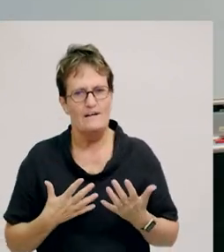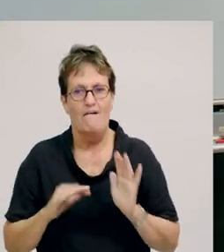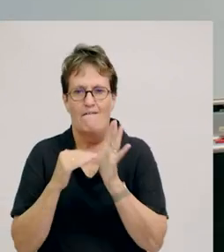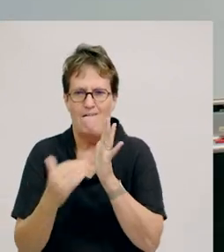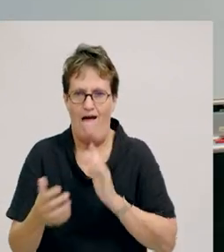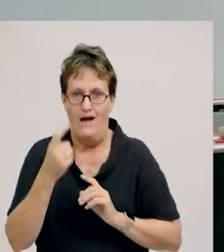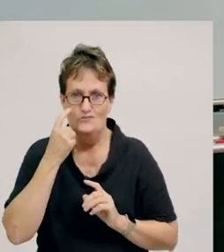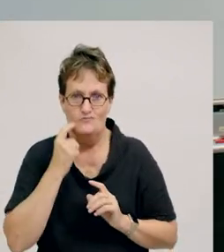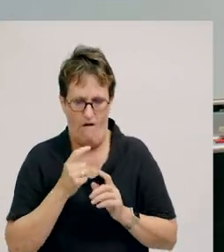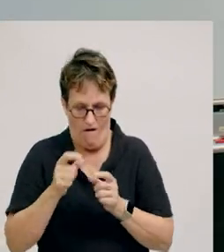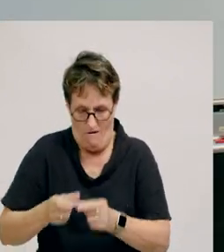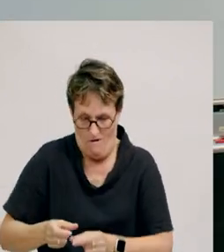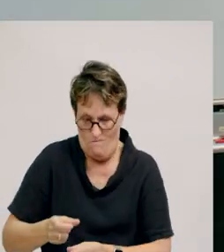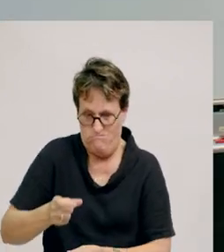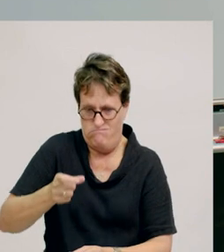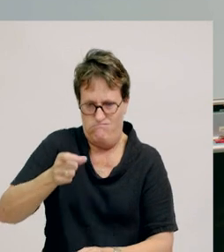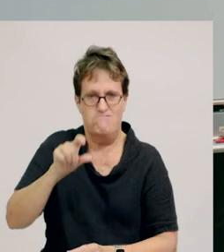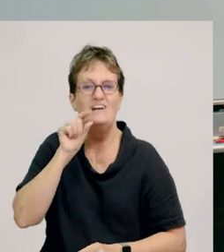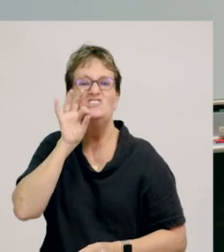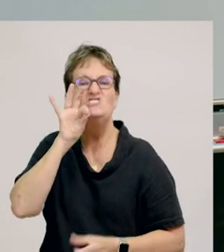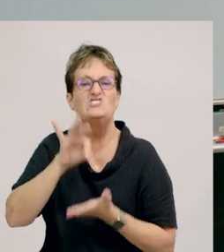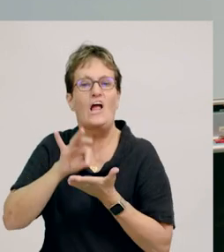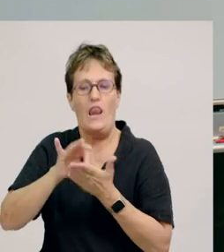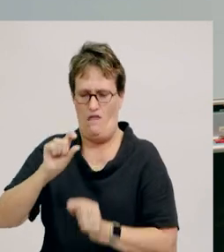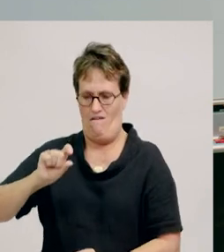Now though, I'm going to have another go,